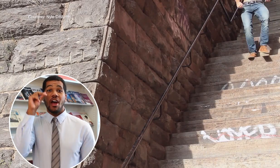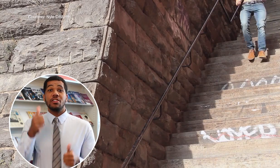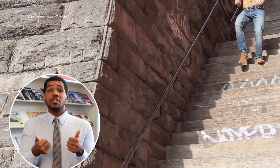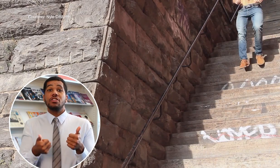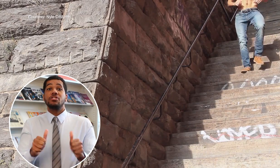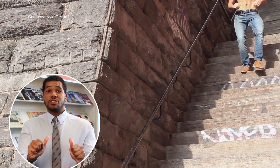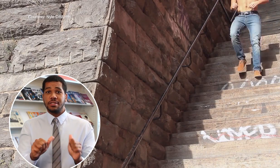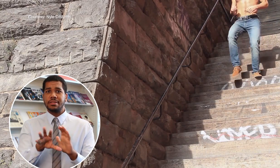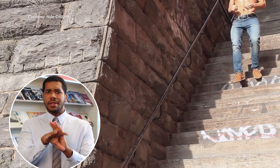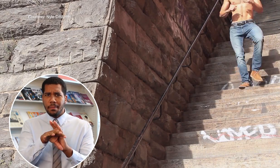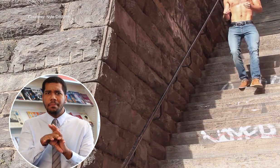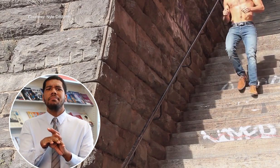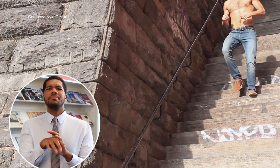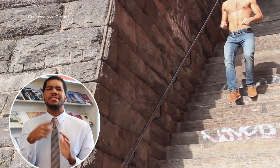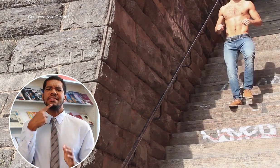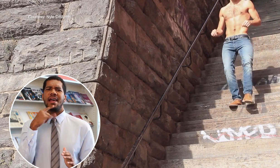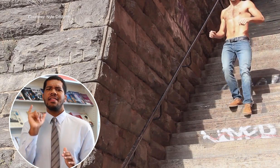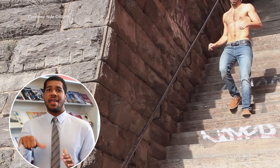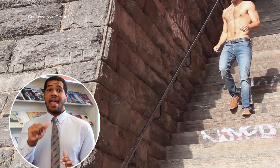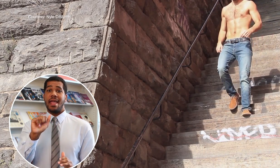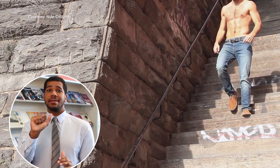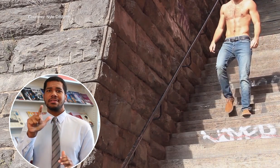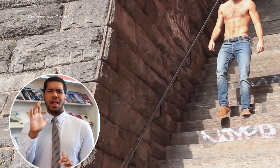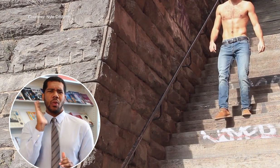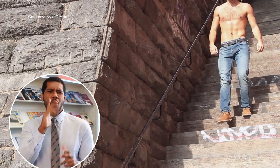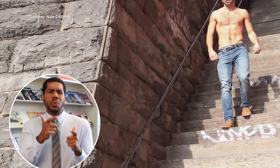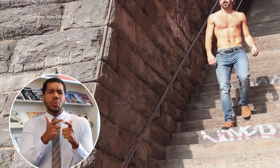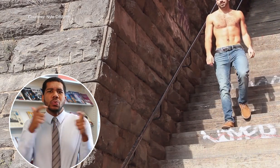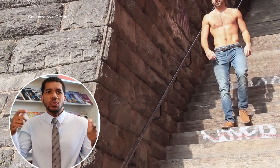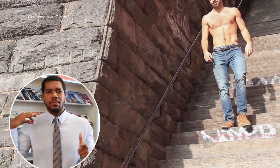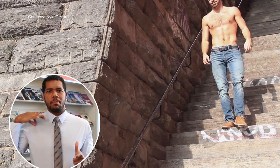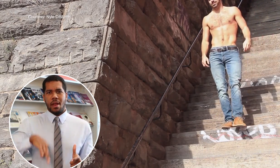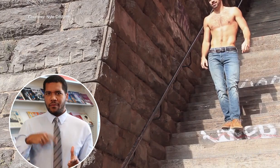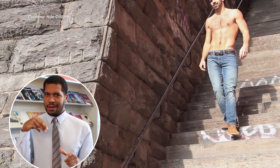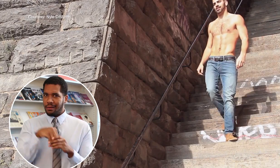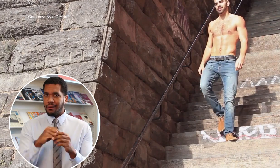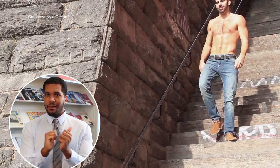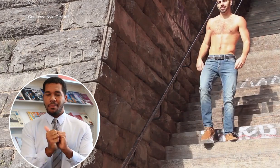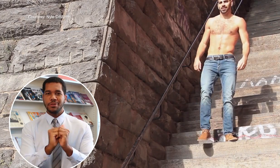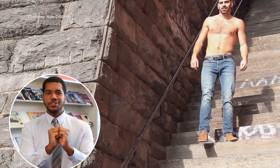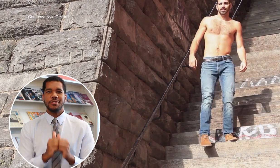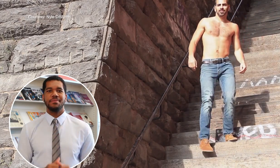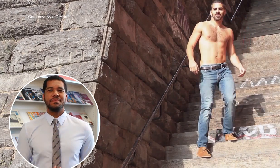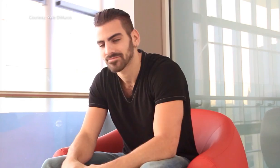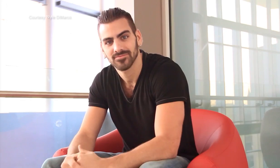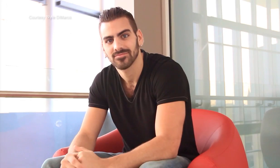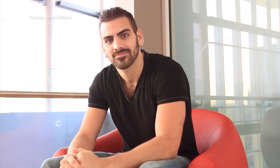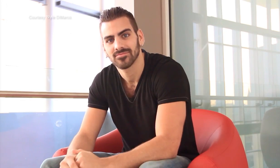In Nyle’s audition tape, he said ASL would be a major benefit in the competition.